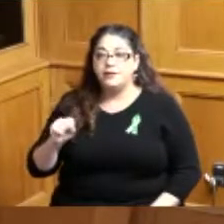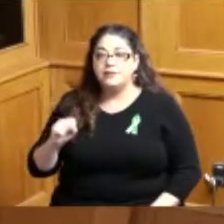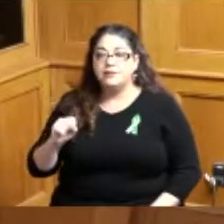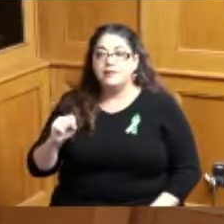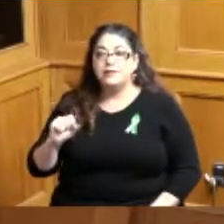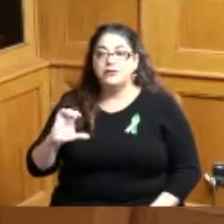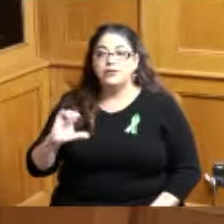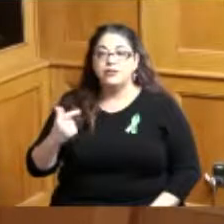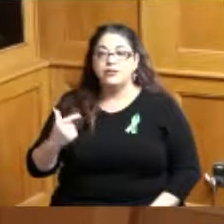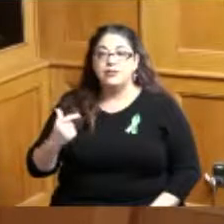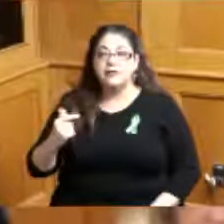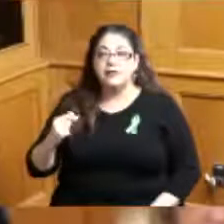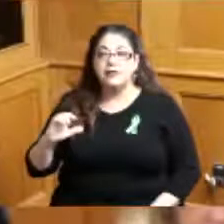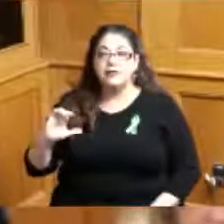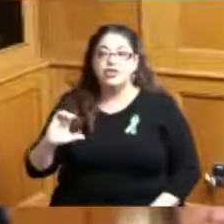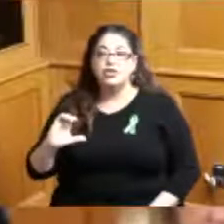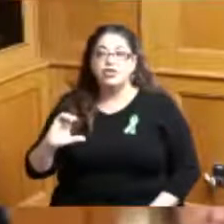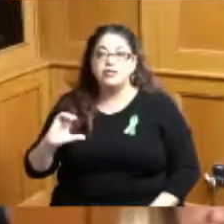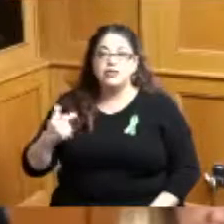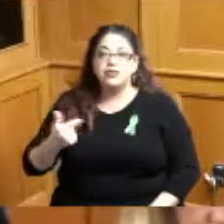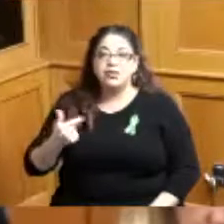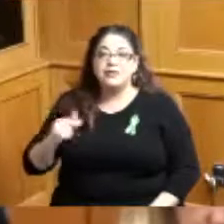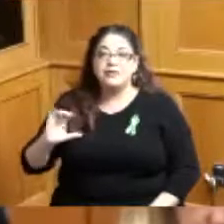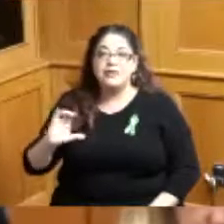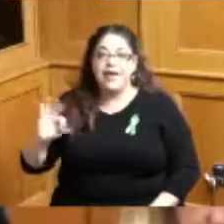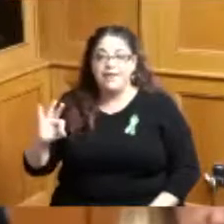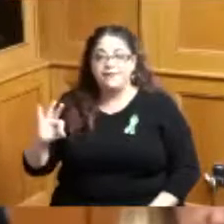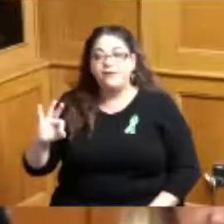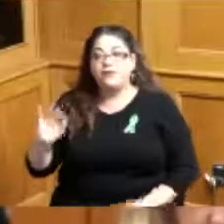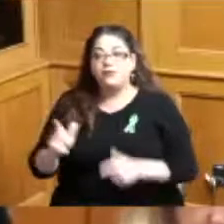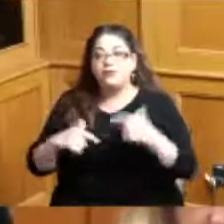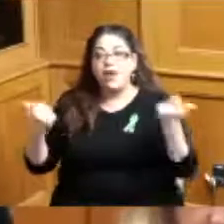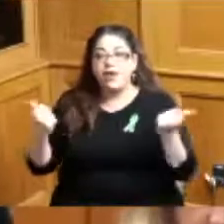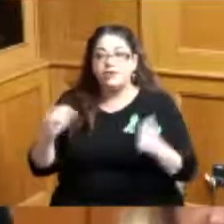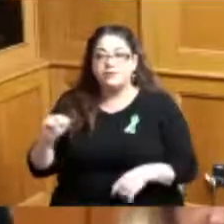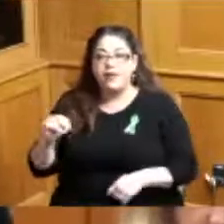Cincinnati Foundation and the women's fund of the Greater Cincinnati Foundation as many of